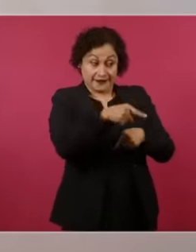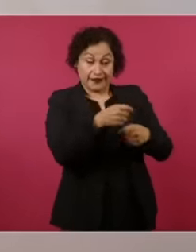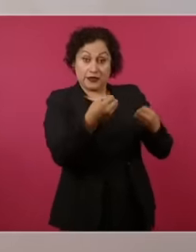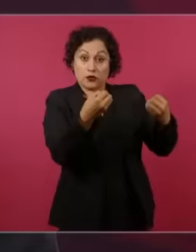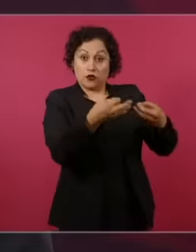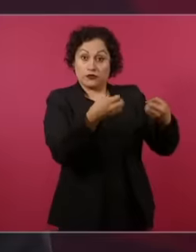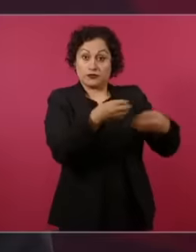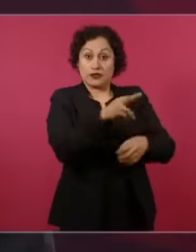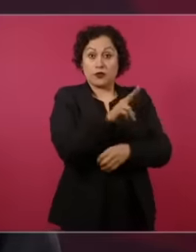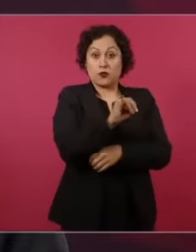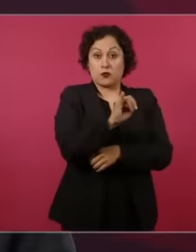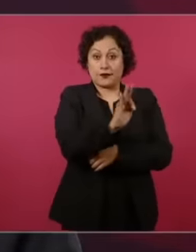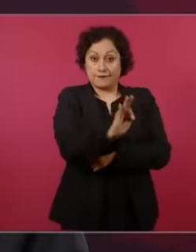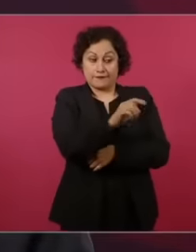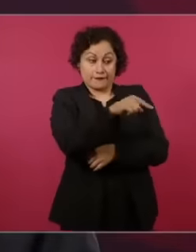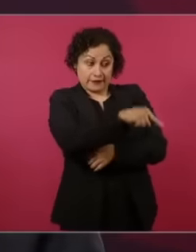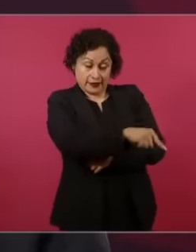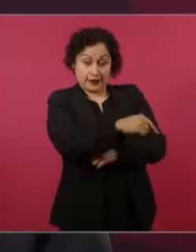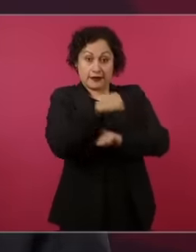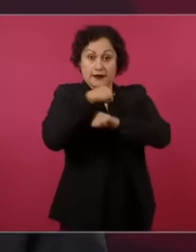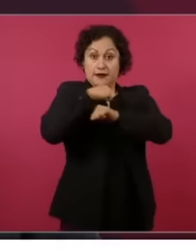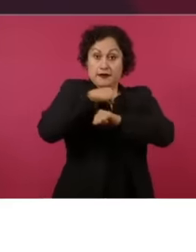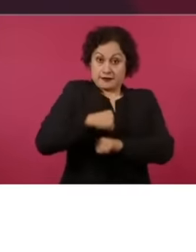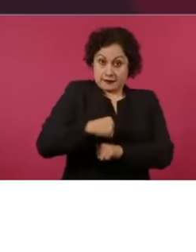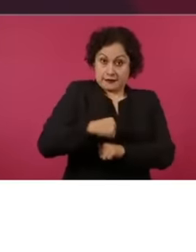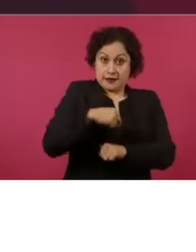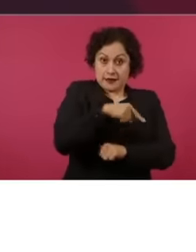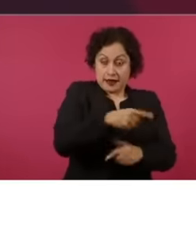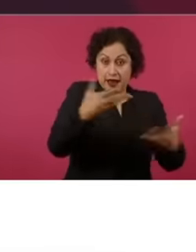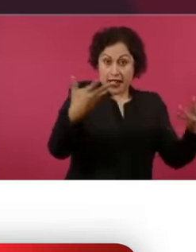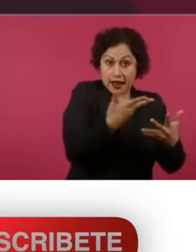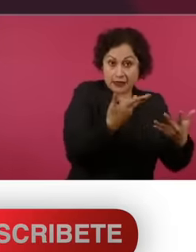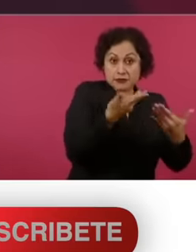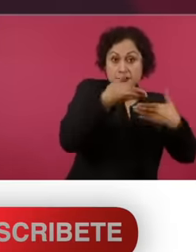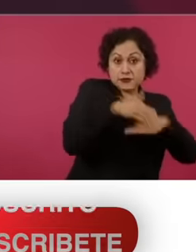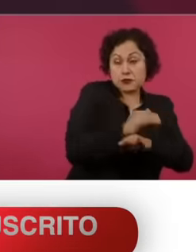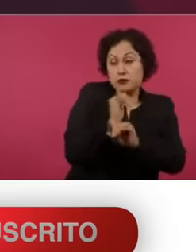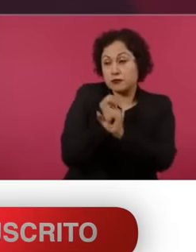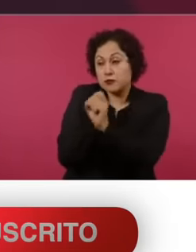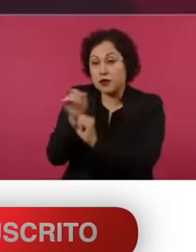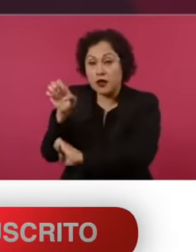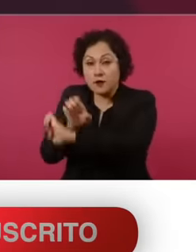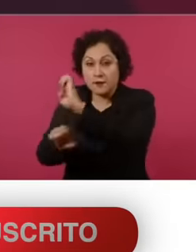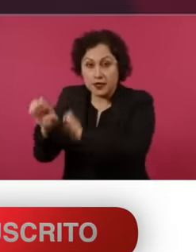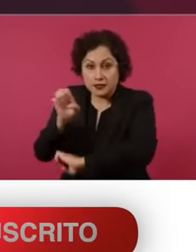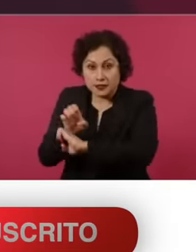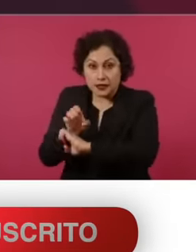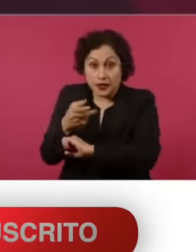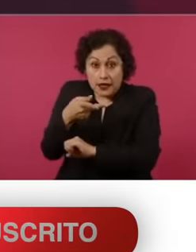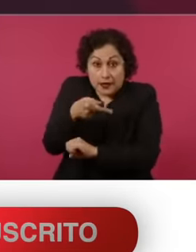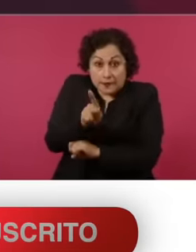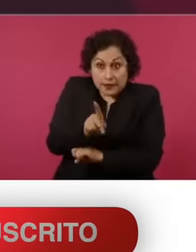financial intelligence unit none of them correspond to Mr. Carlos Loret de Mola Mr.